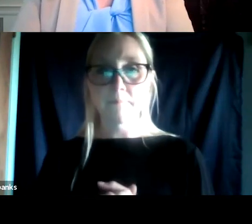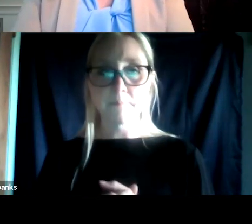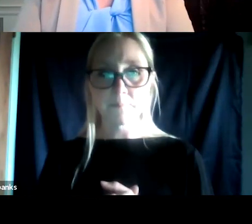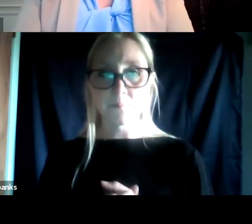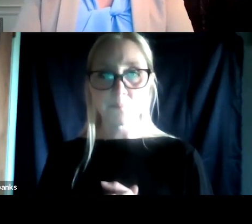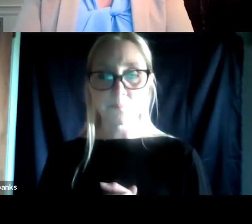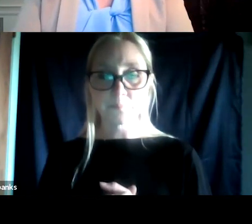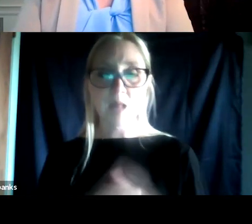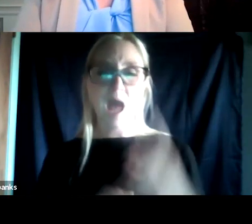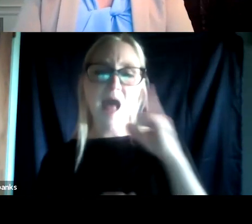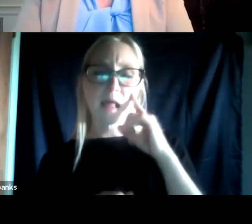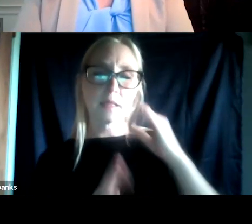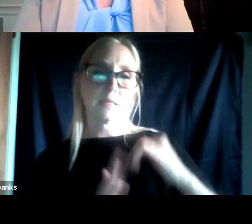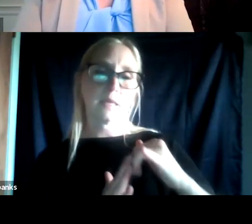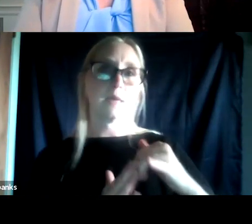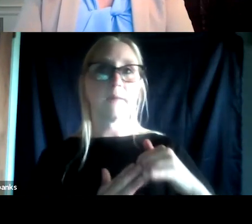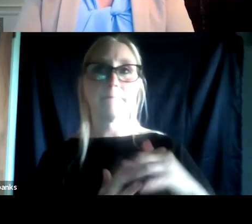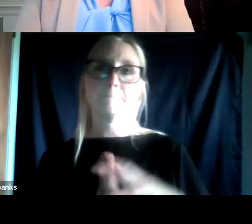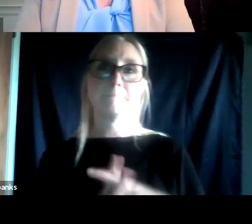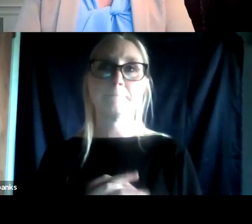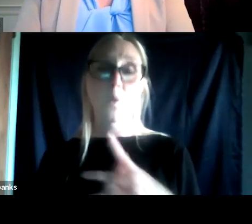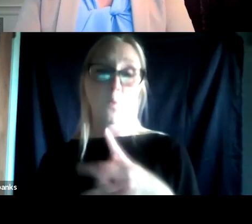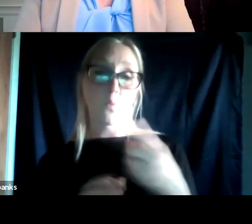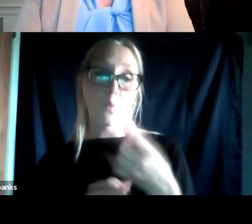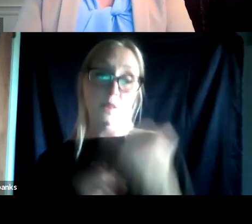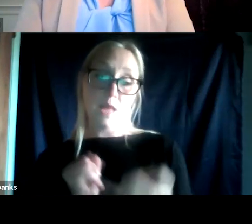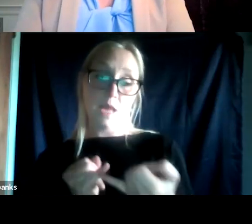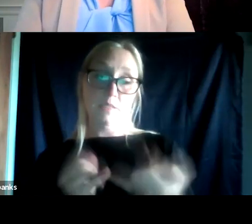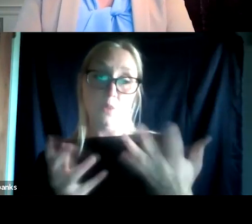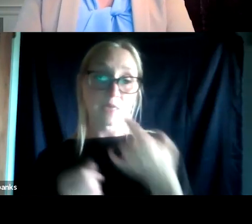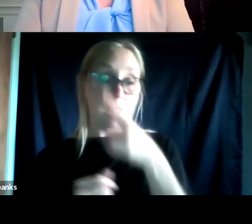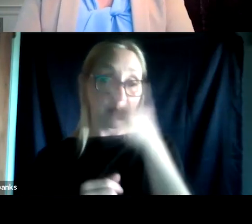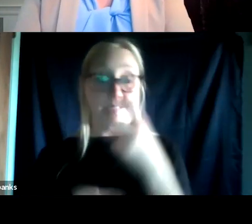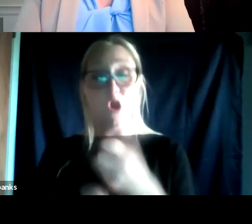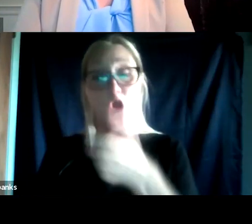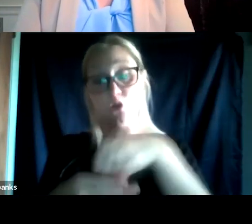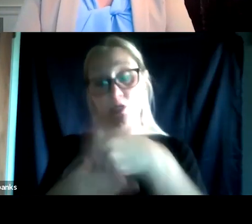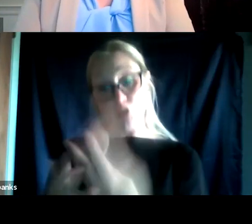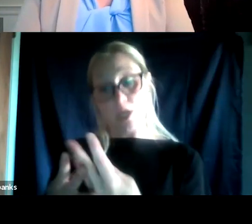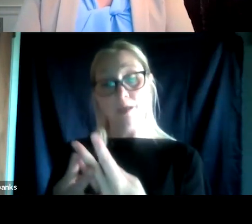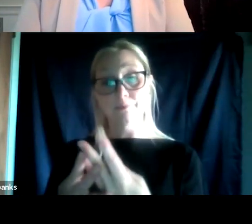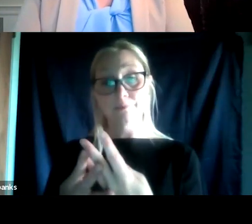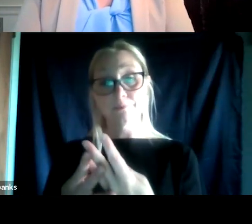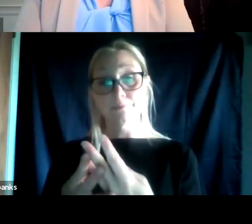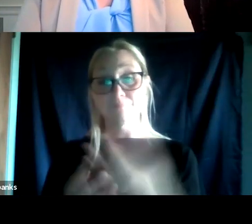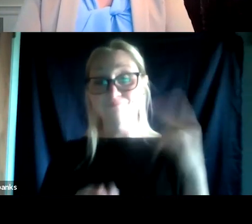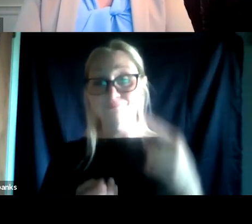And I think one last thing I'd also say 'cause jail, it is harder in jail to have harm reduction model. Obviously, it's illegal to be doing drugs in jails